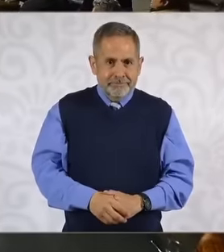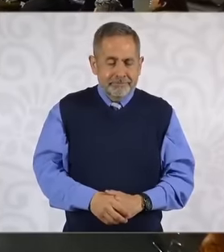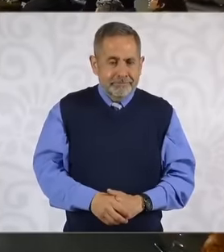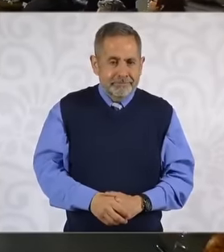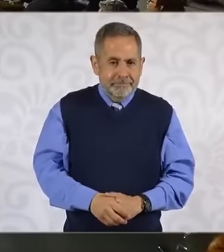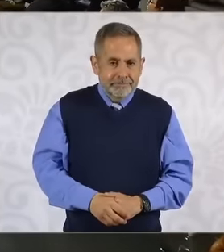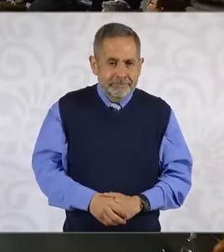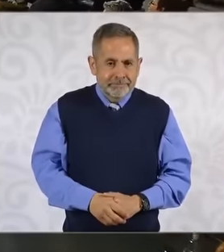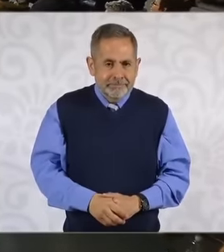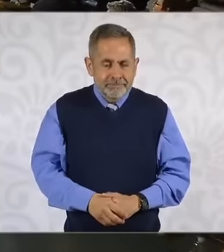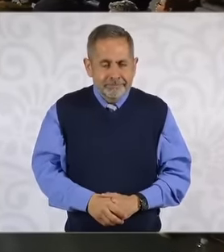The QR has been